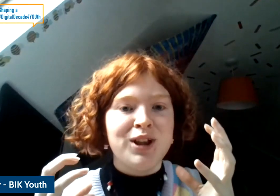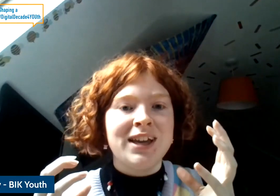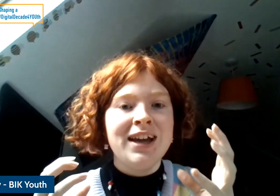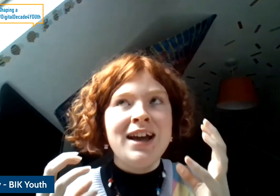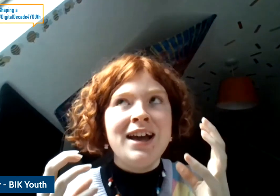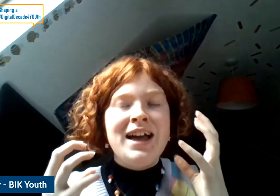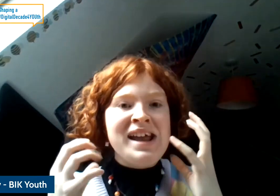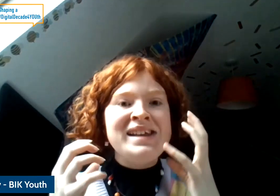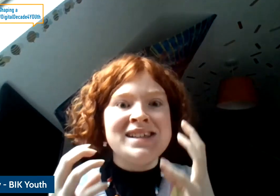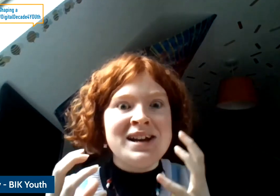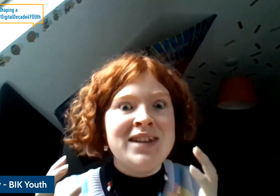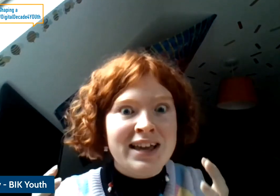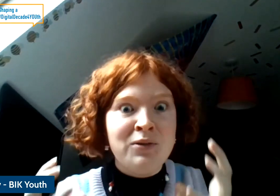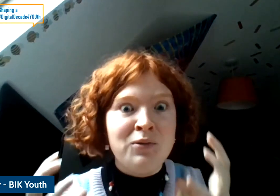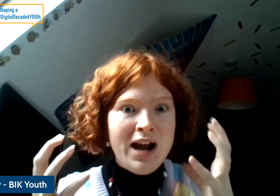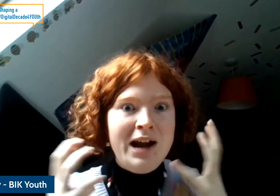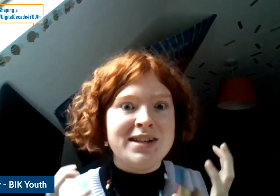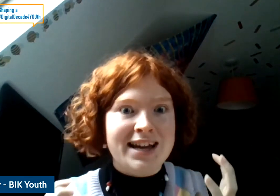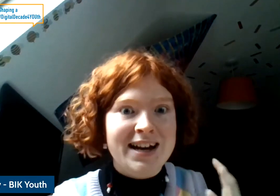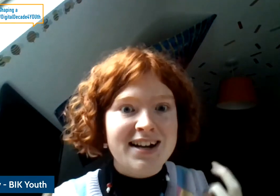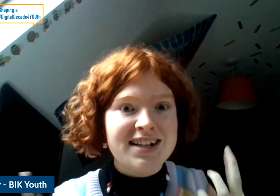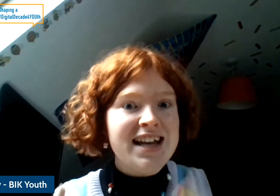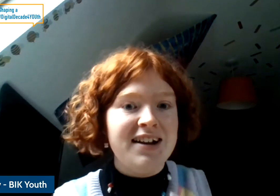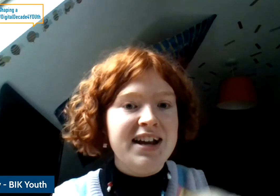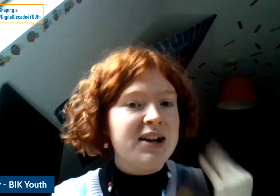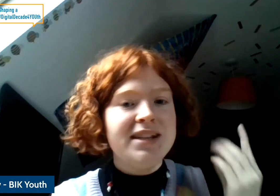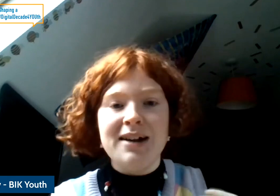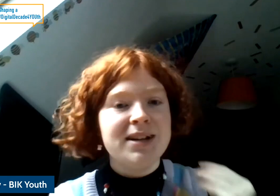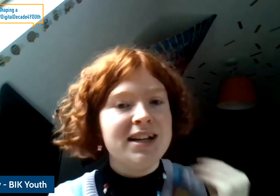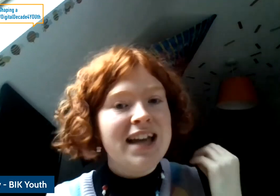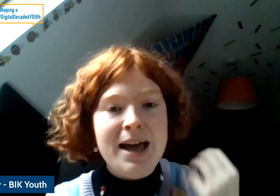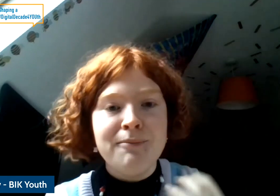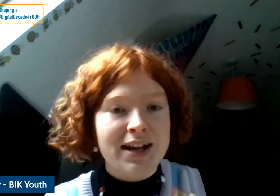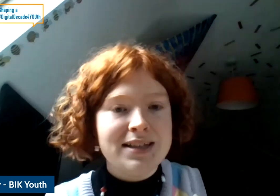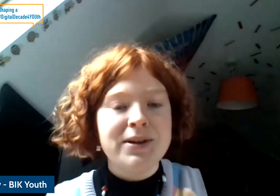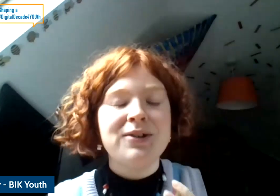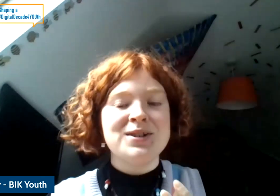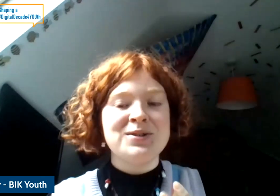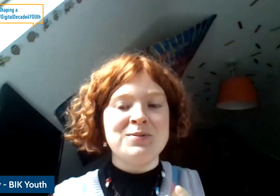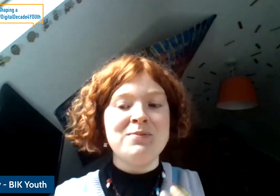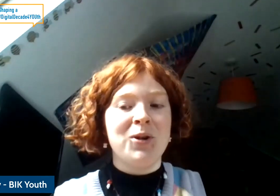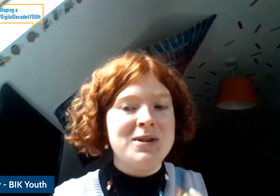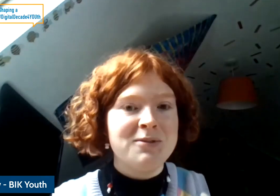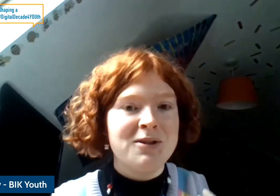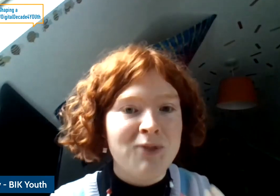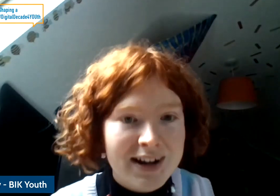instead of taking worn out taking a article down it can be down in ten minutes